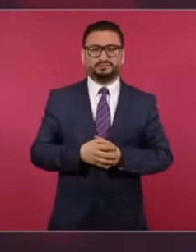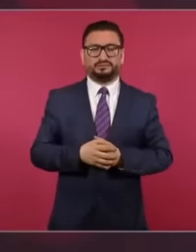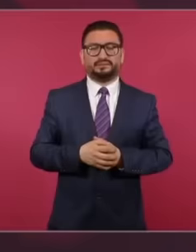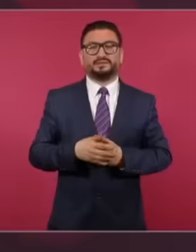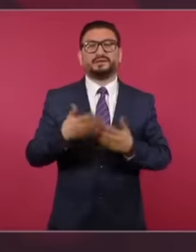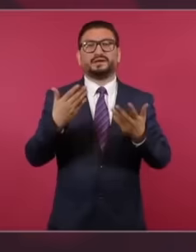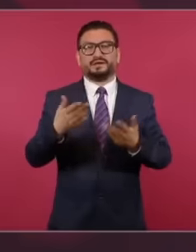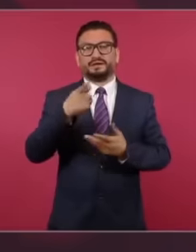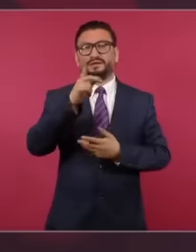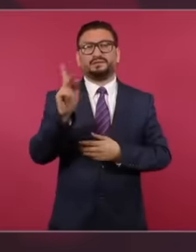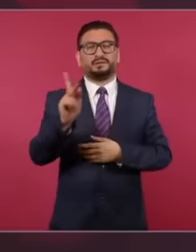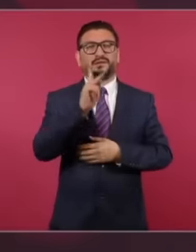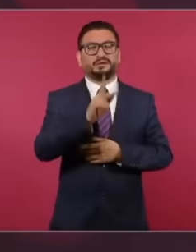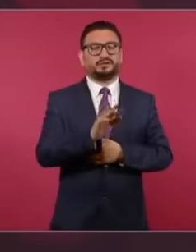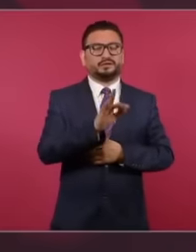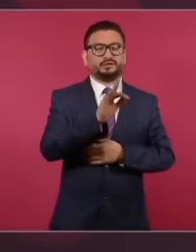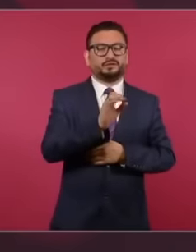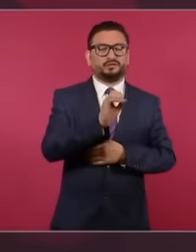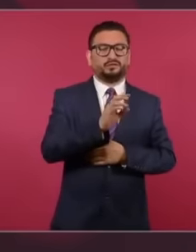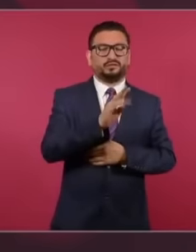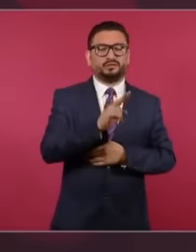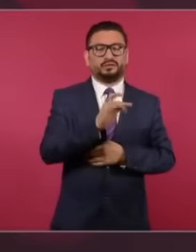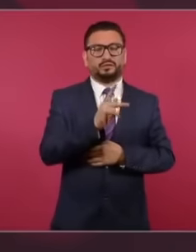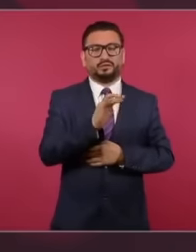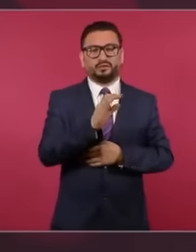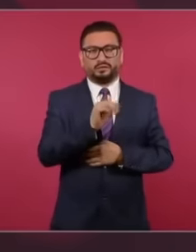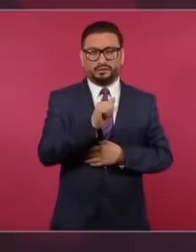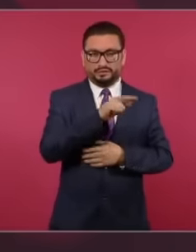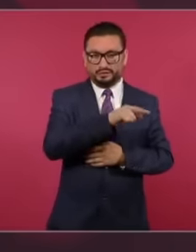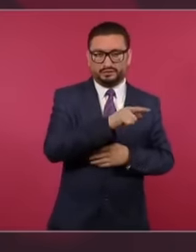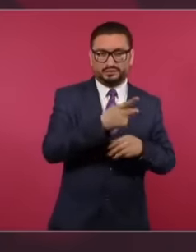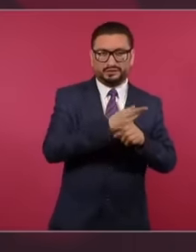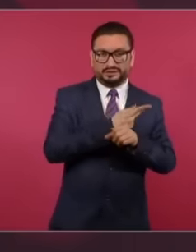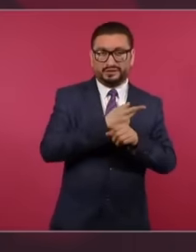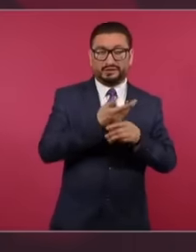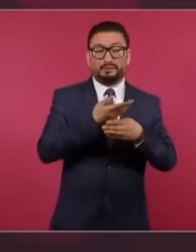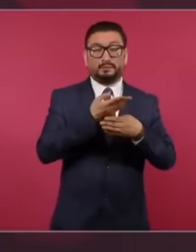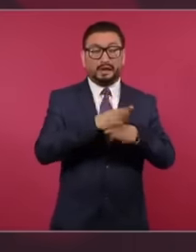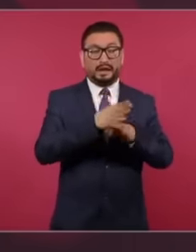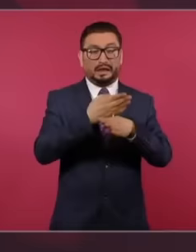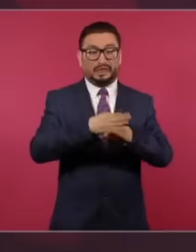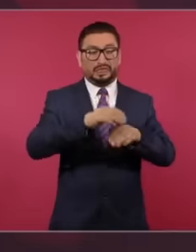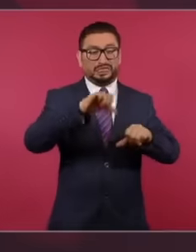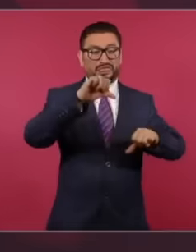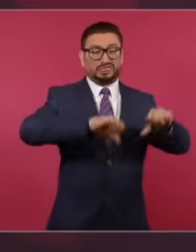there were bankrupt banks,